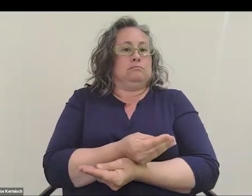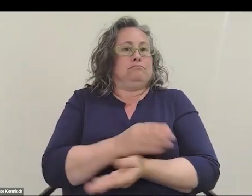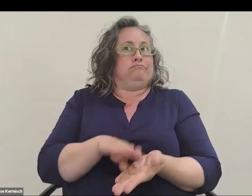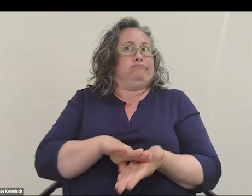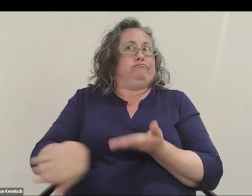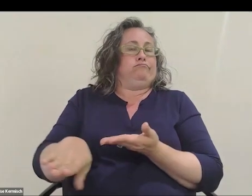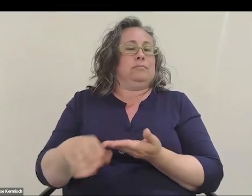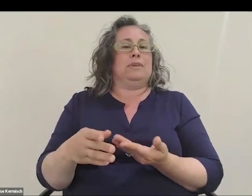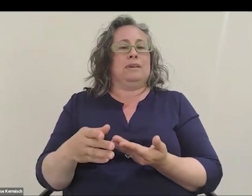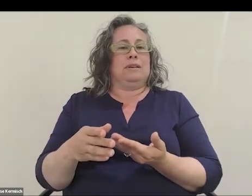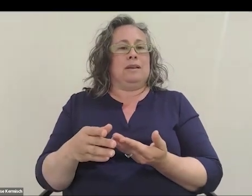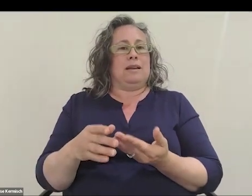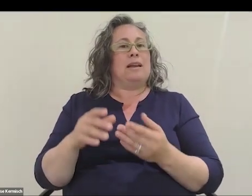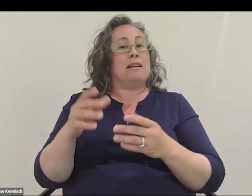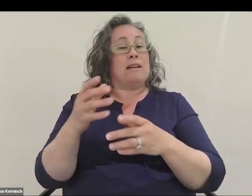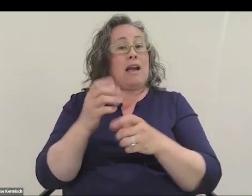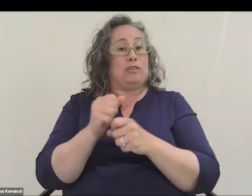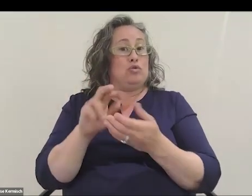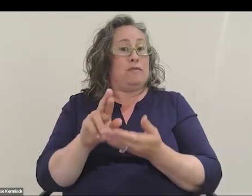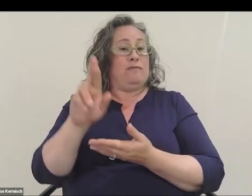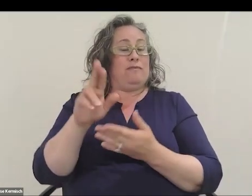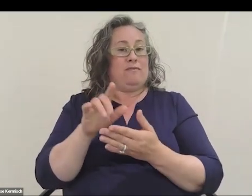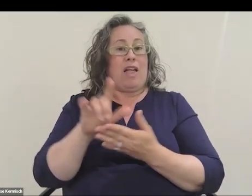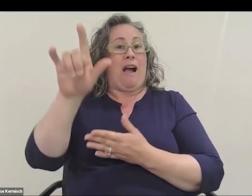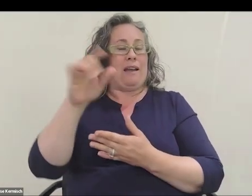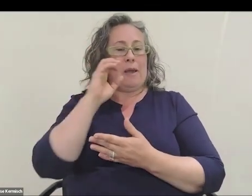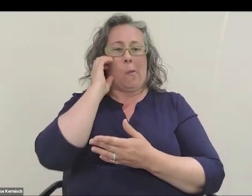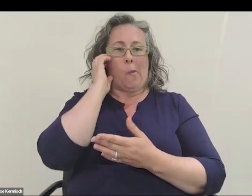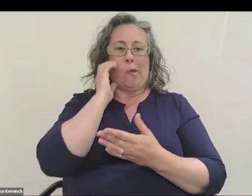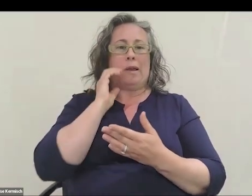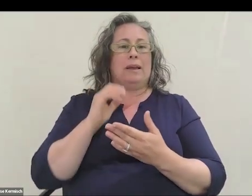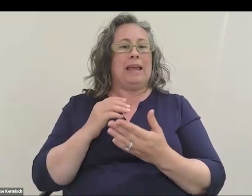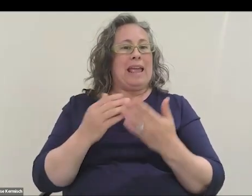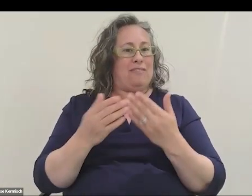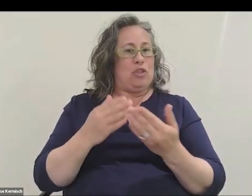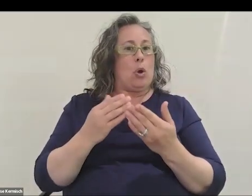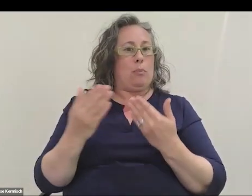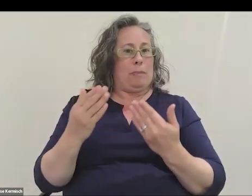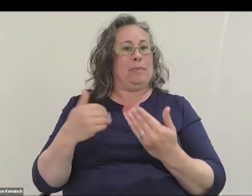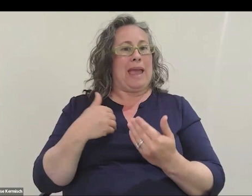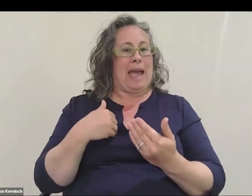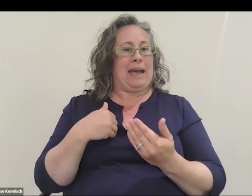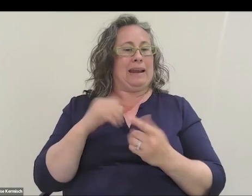and pull up some amazing things despite probably having a condition that would have disqualified him had they known about it at the time.